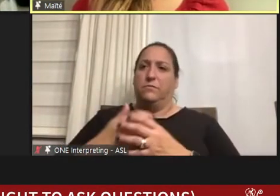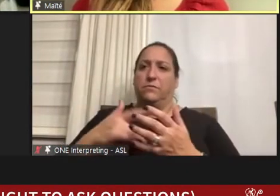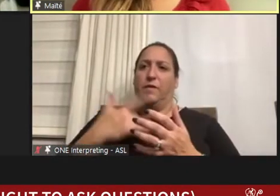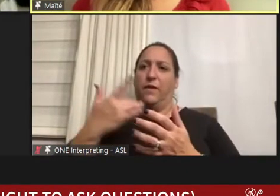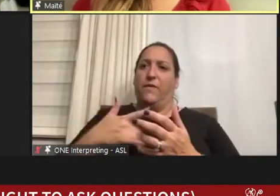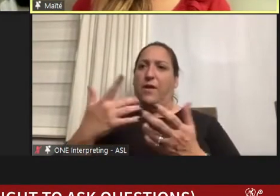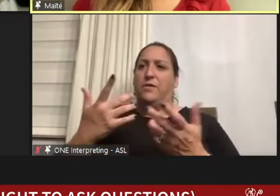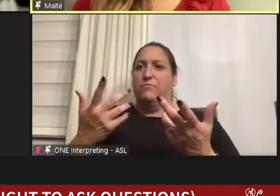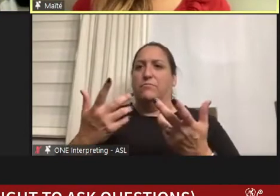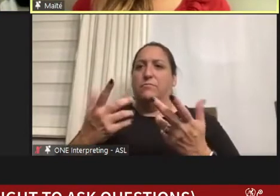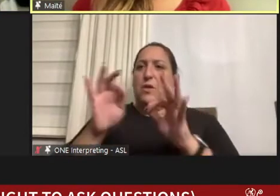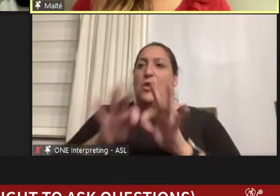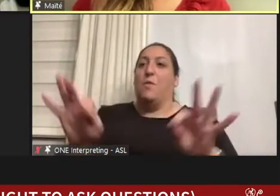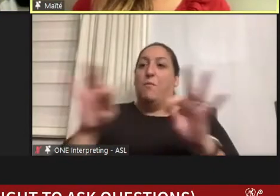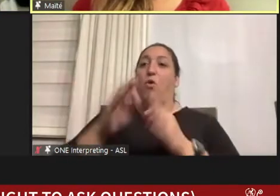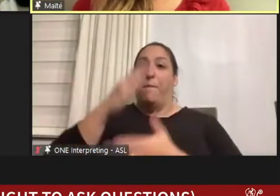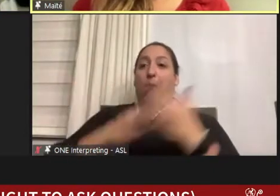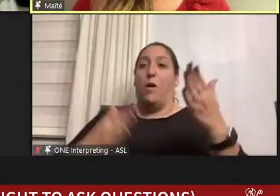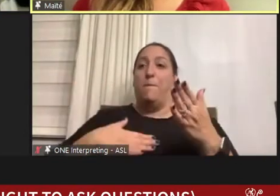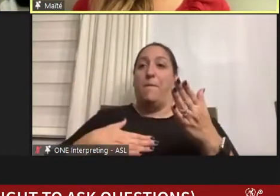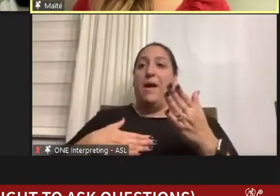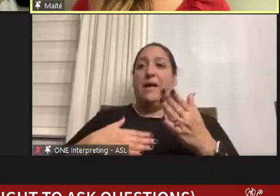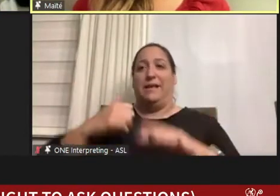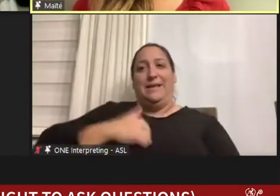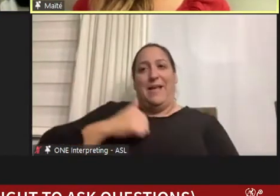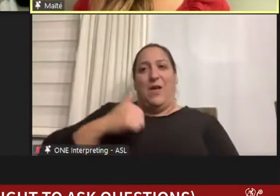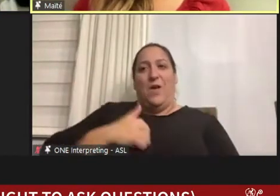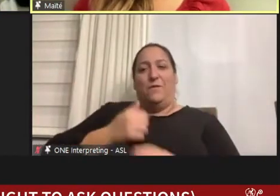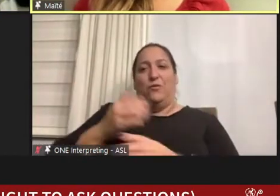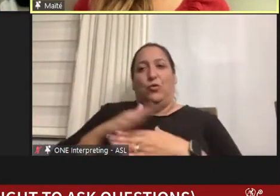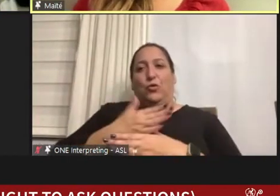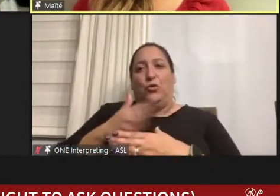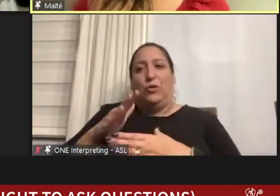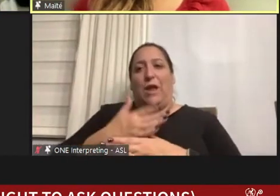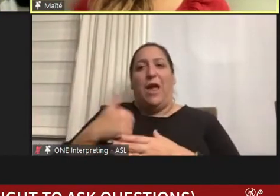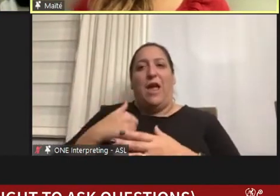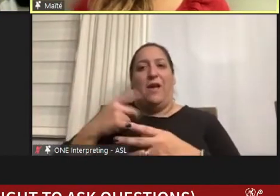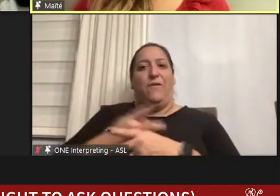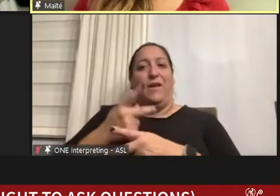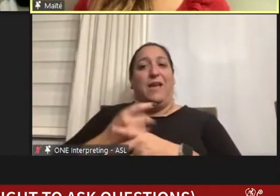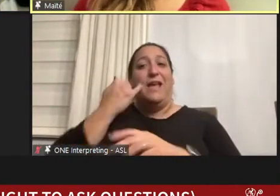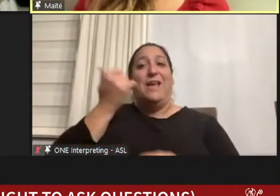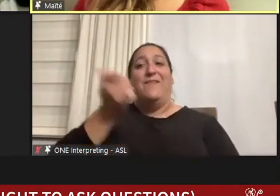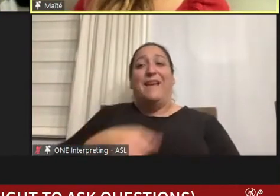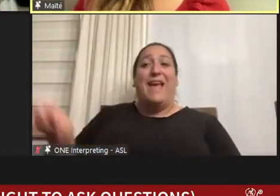an important part that needed to be shared, so I felt that there was going to be any program that